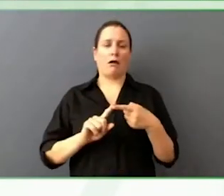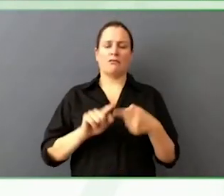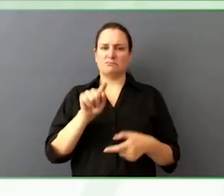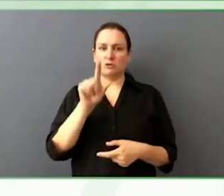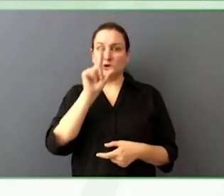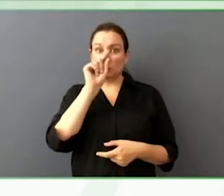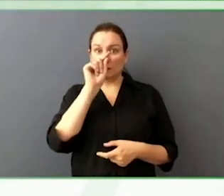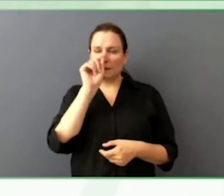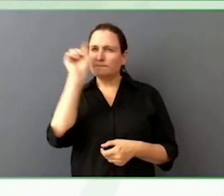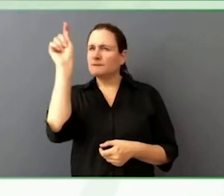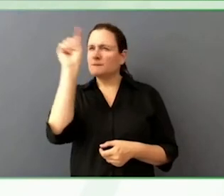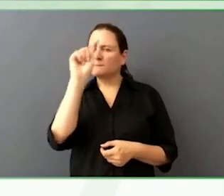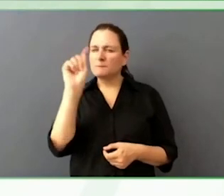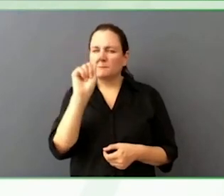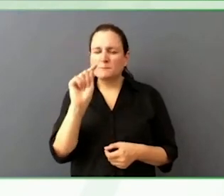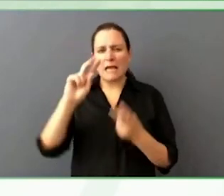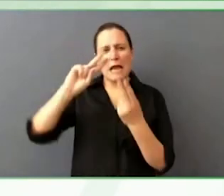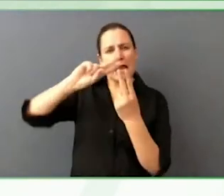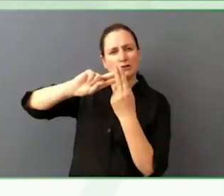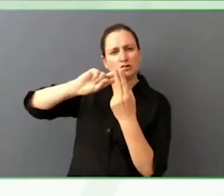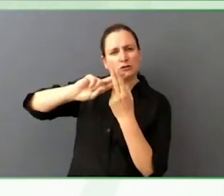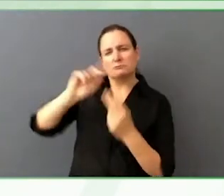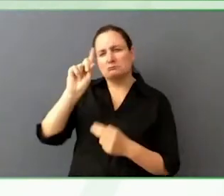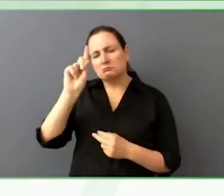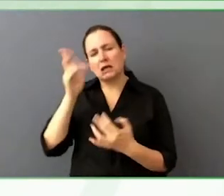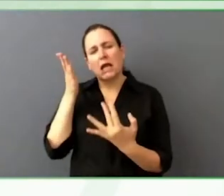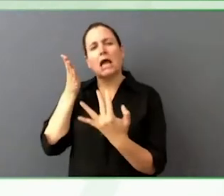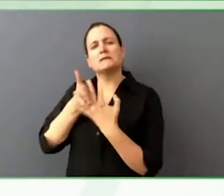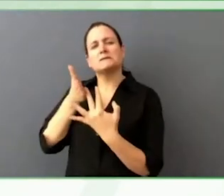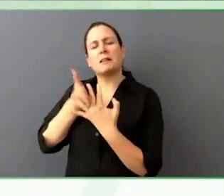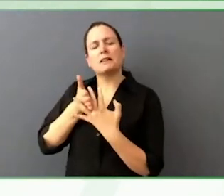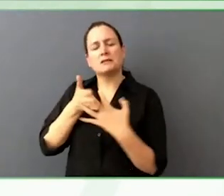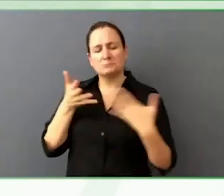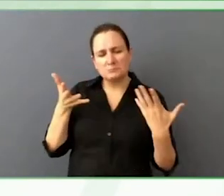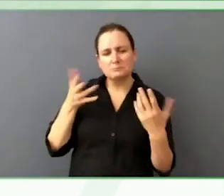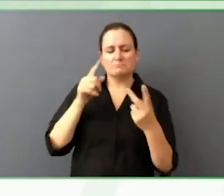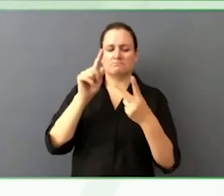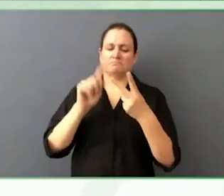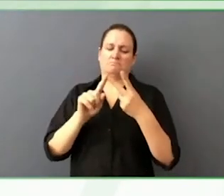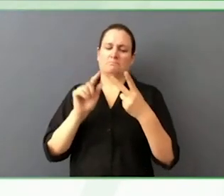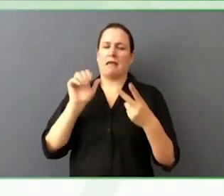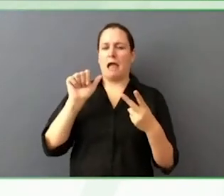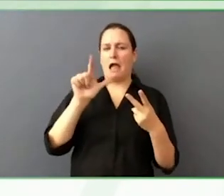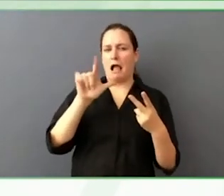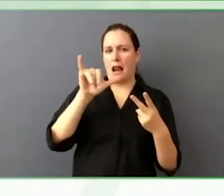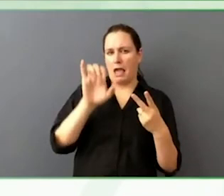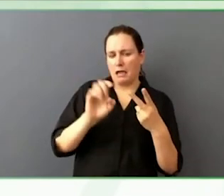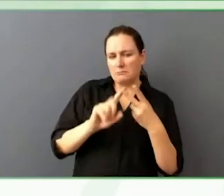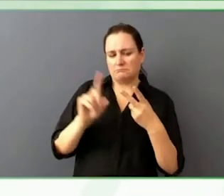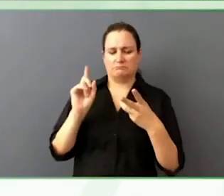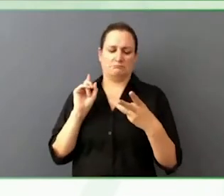of the hashtags, accessibility, or Allied, I found things from searching the web like that.